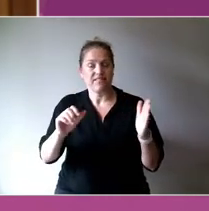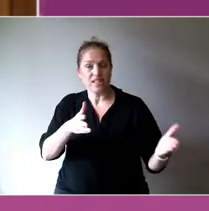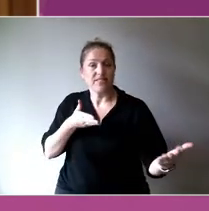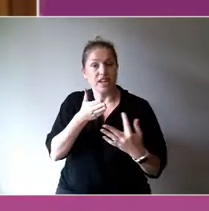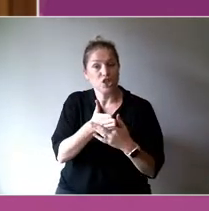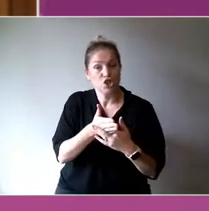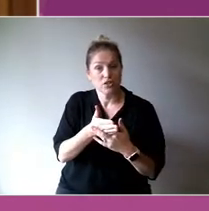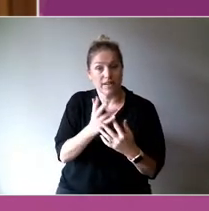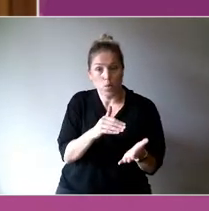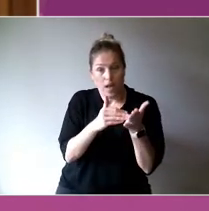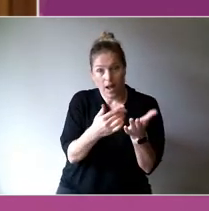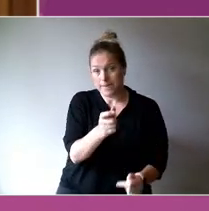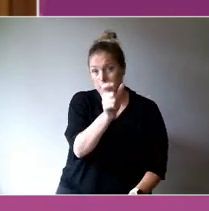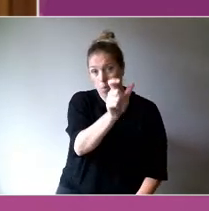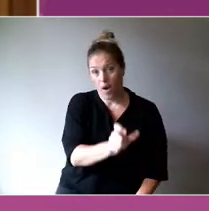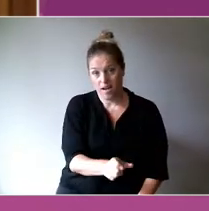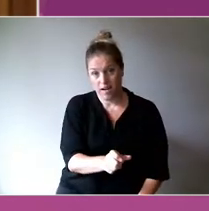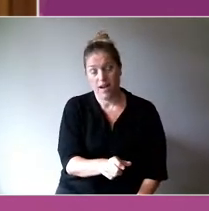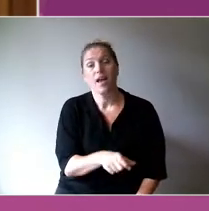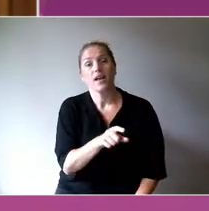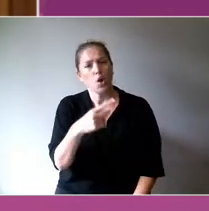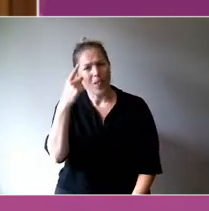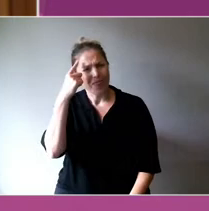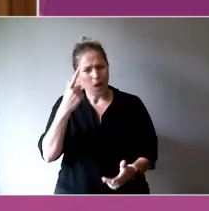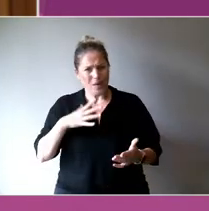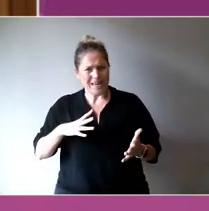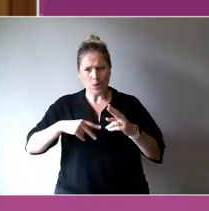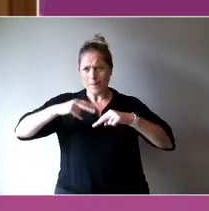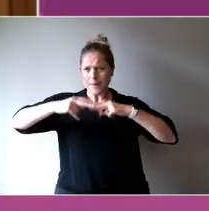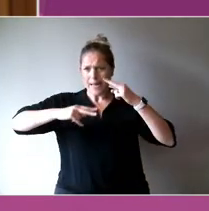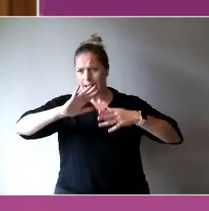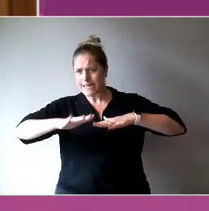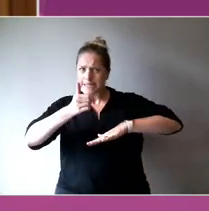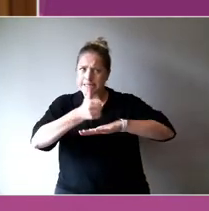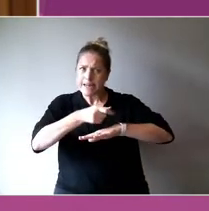It's built on an insurance model, where the idea is that it's a market system, people